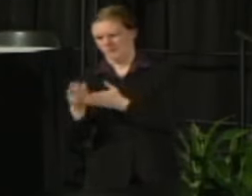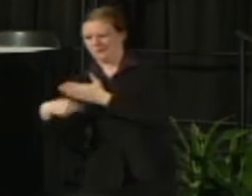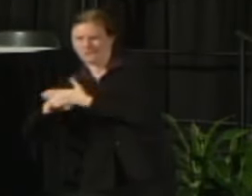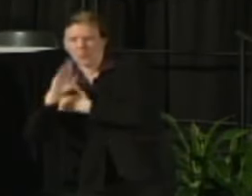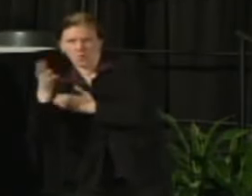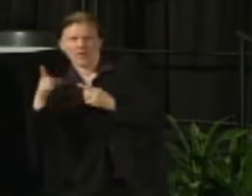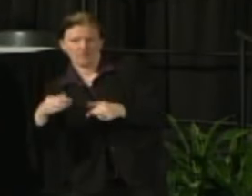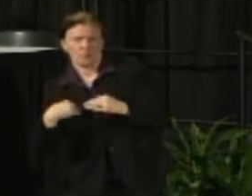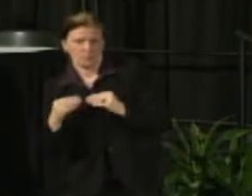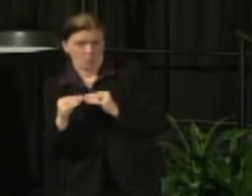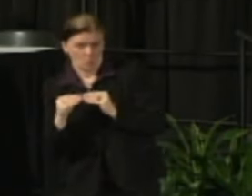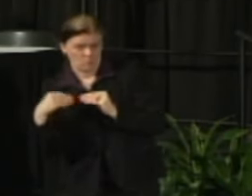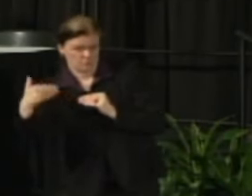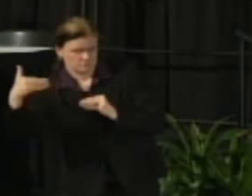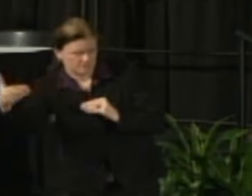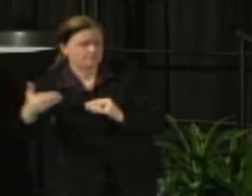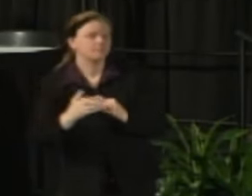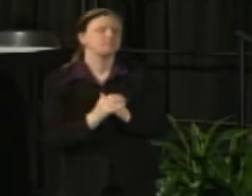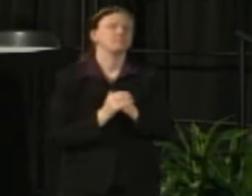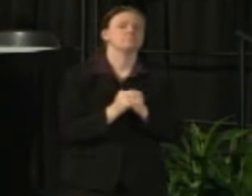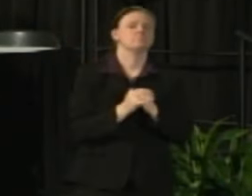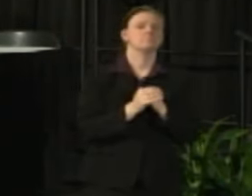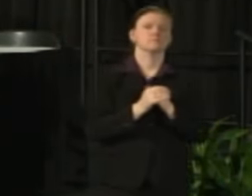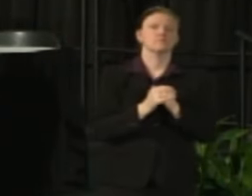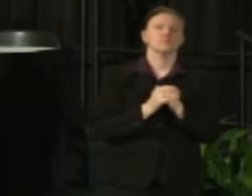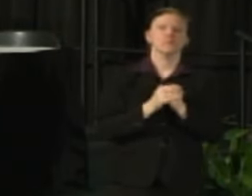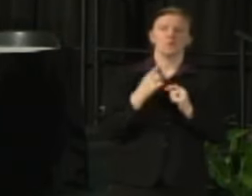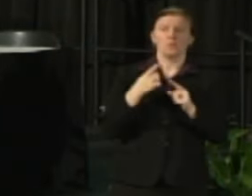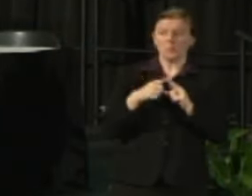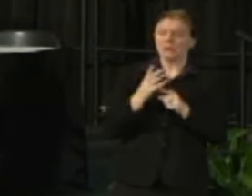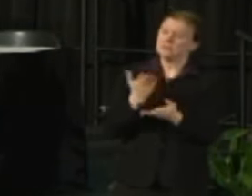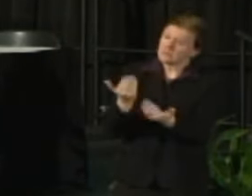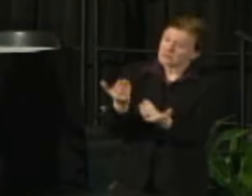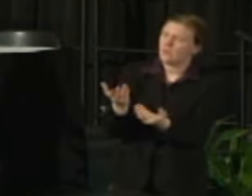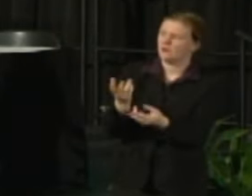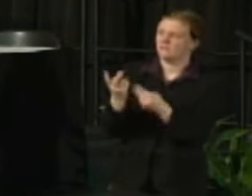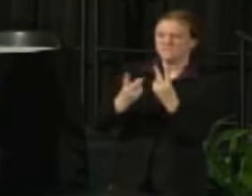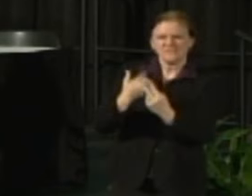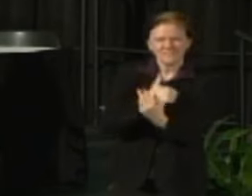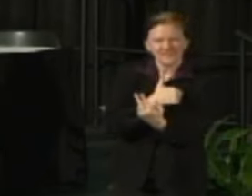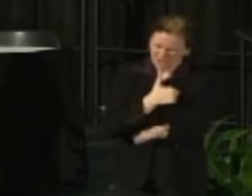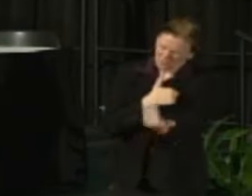We also find how helpful it is for them to visit us on campus.